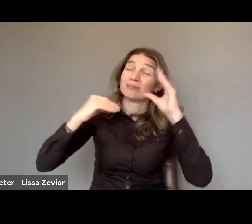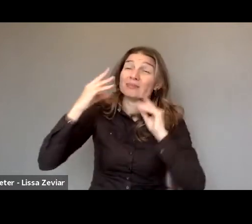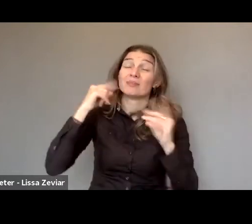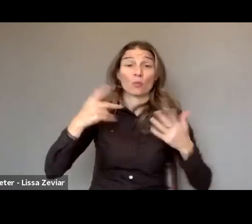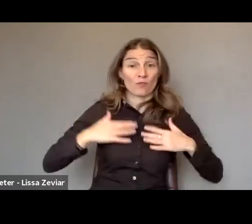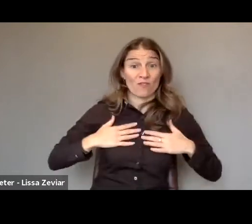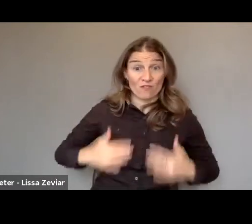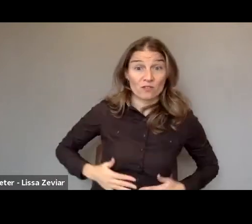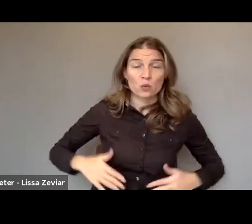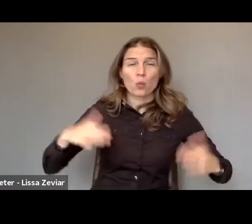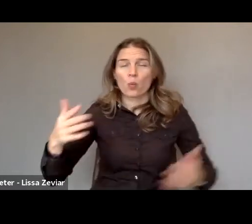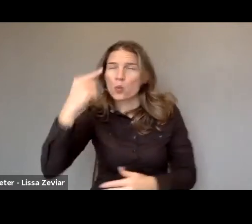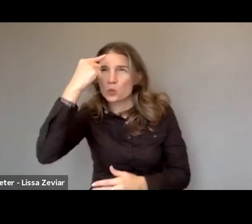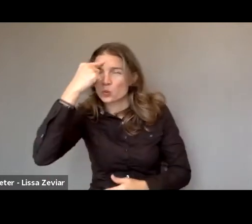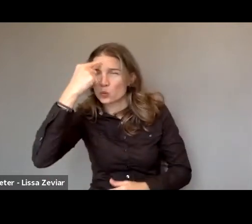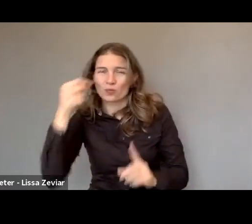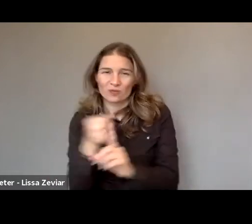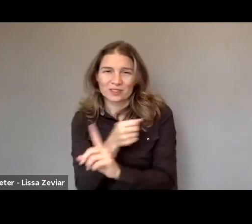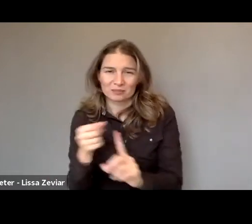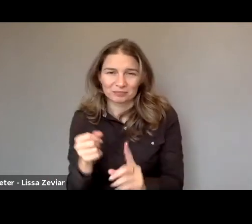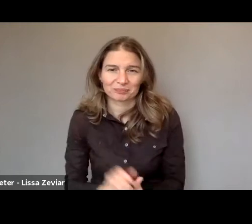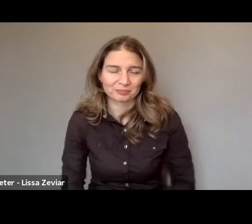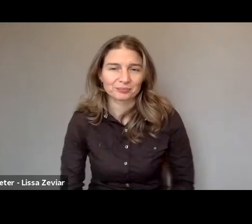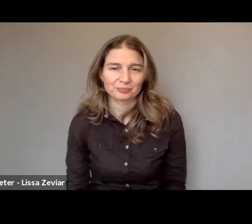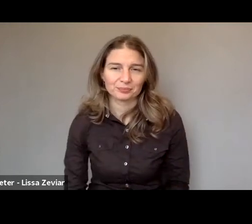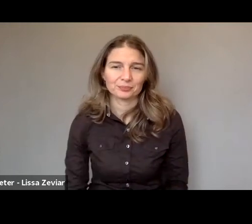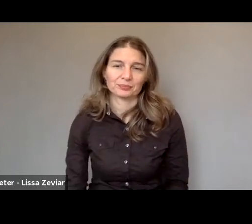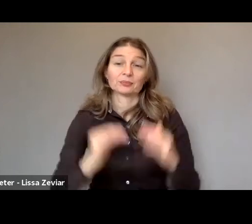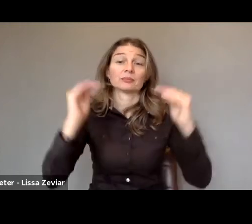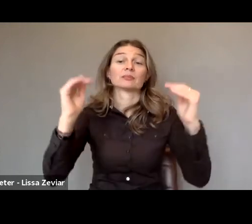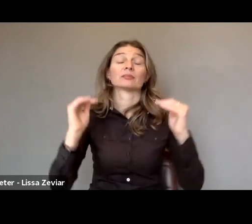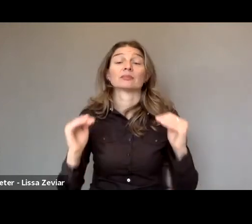Data available now show that 34% of women with health problems